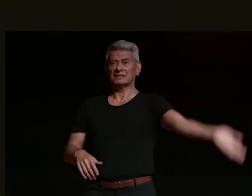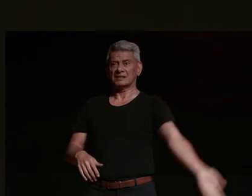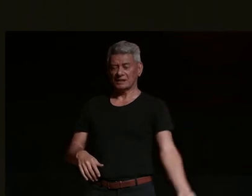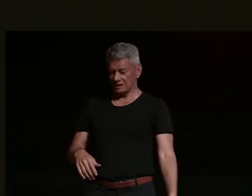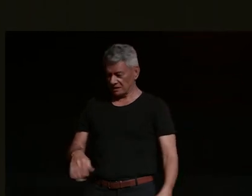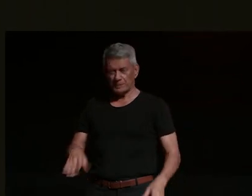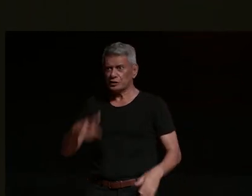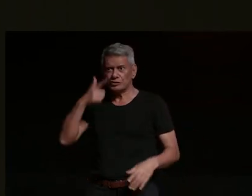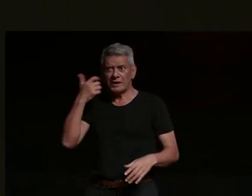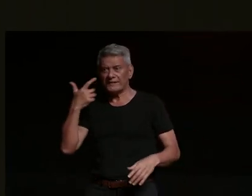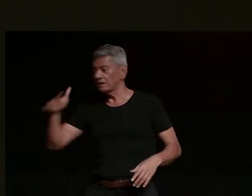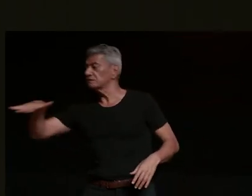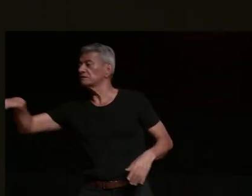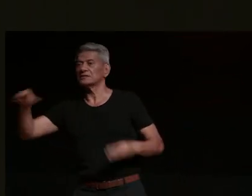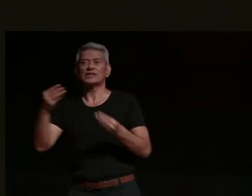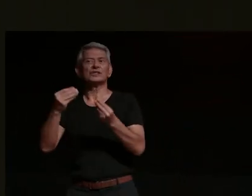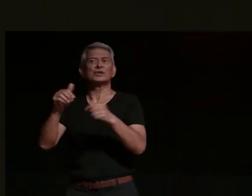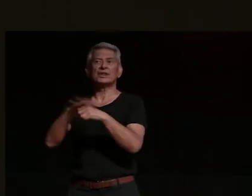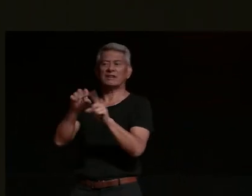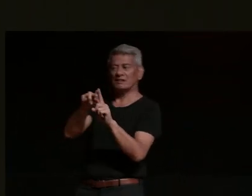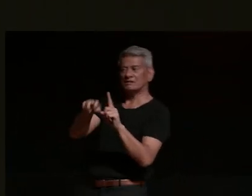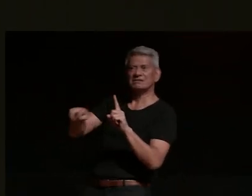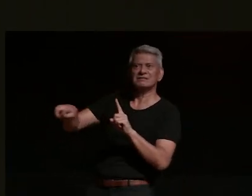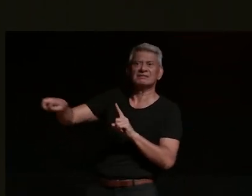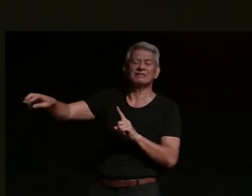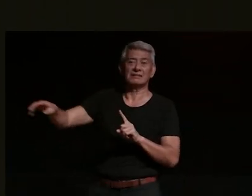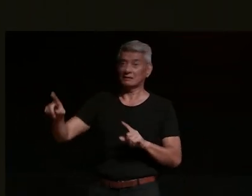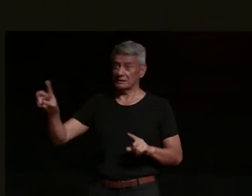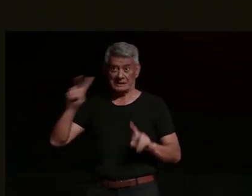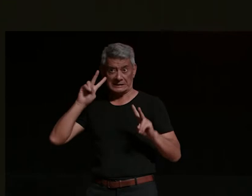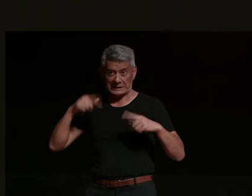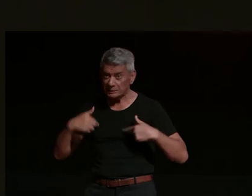pull-off area and didn't indicate didn't even see me didn't hear me because my bike was too little